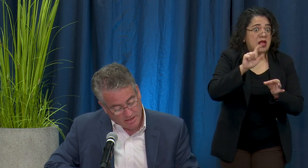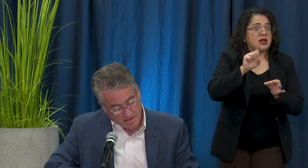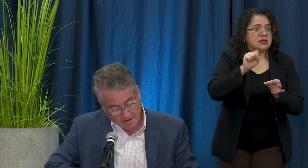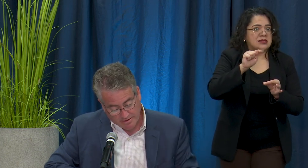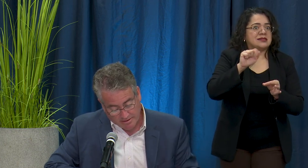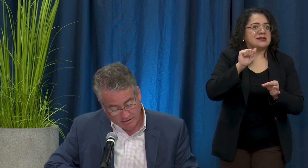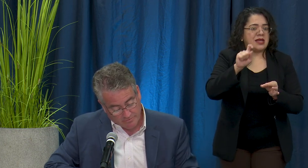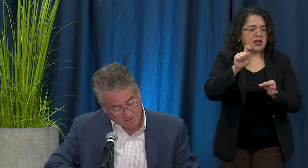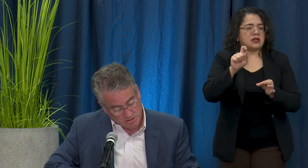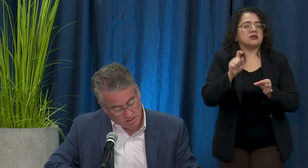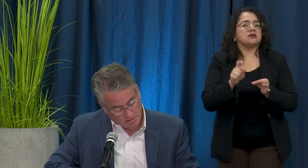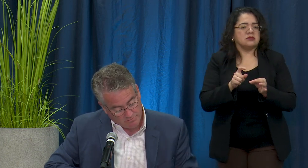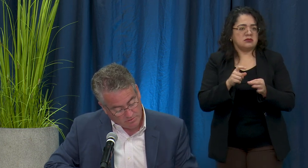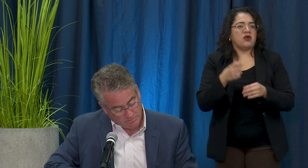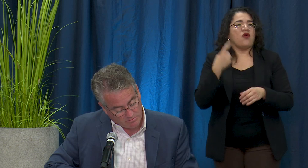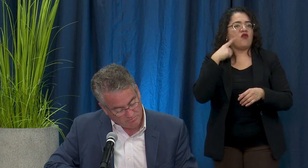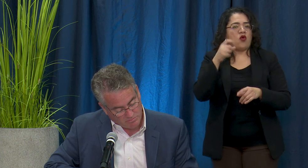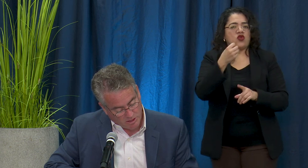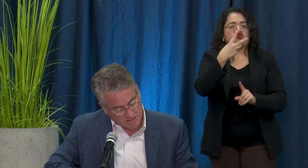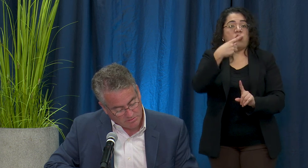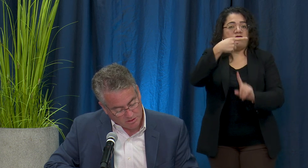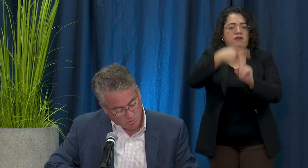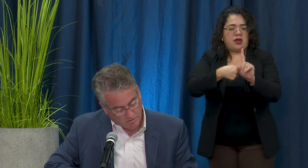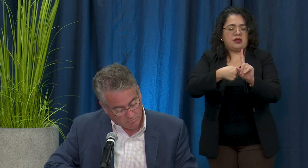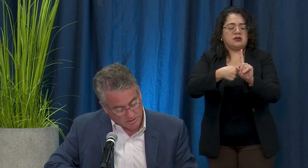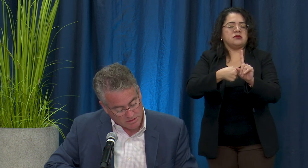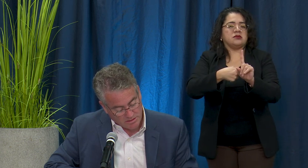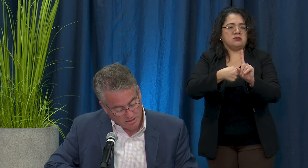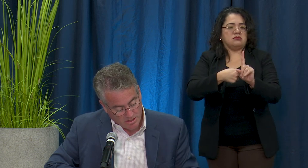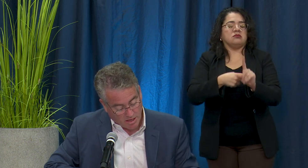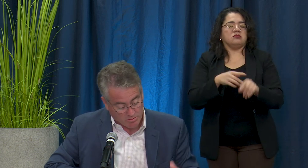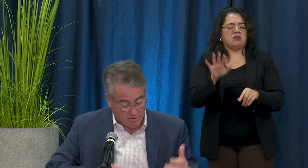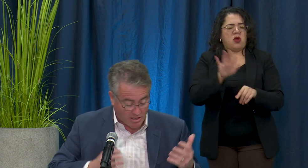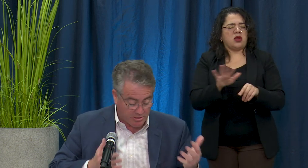handing that off to the state for approximately 12 months. With regard